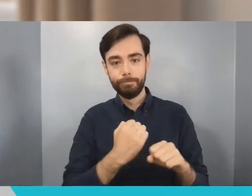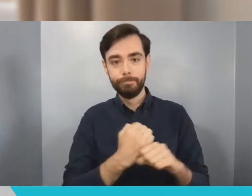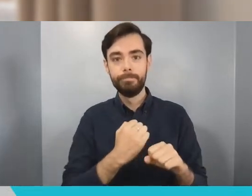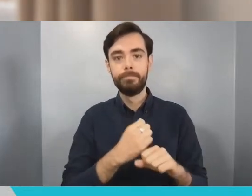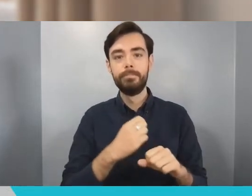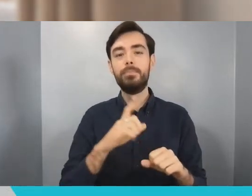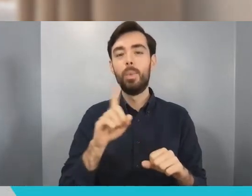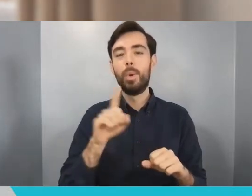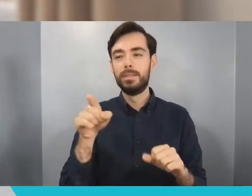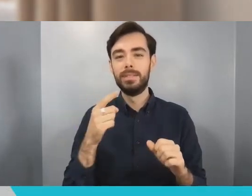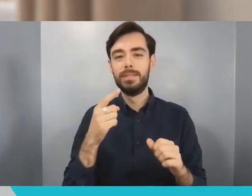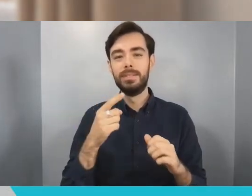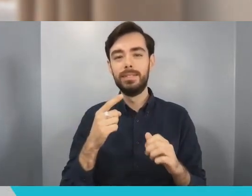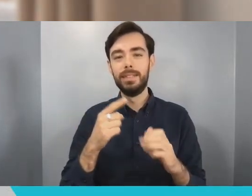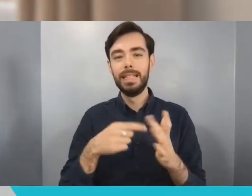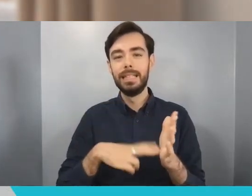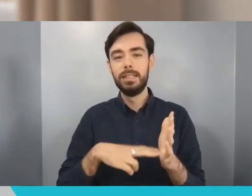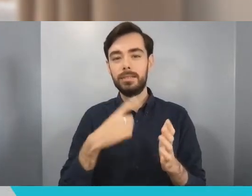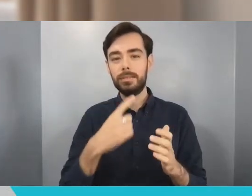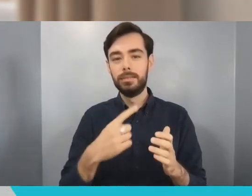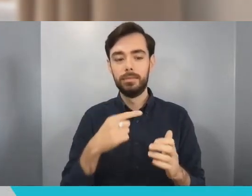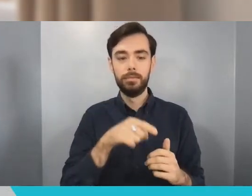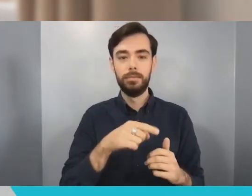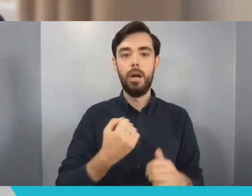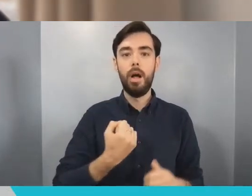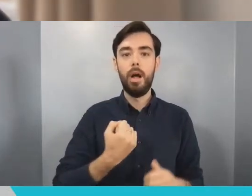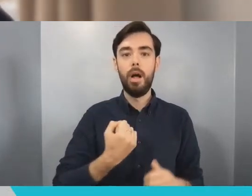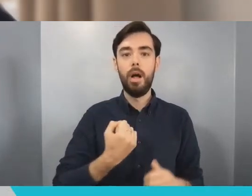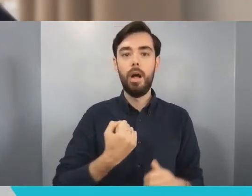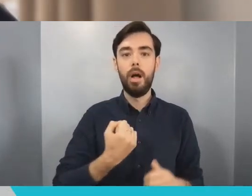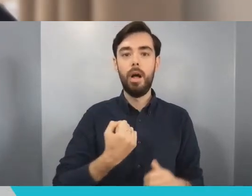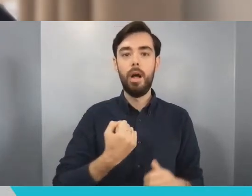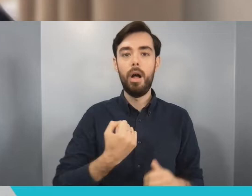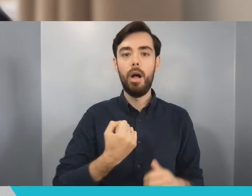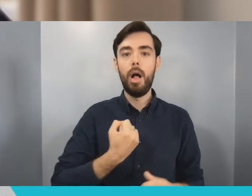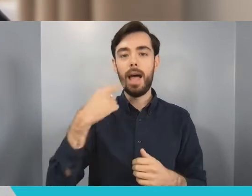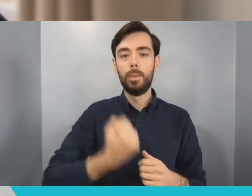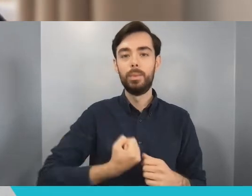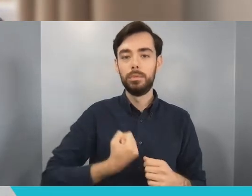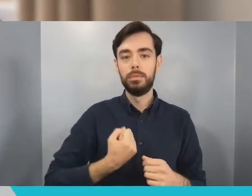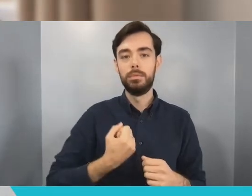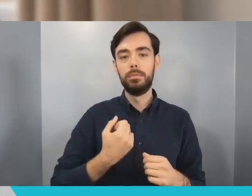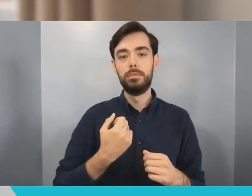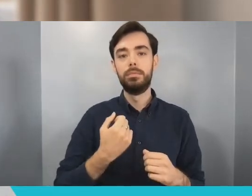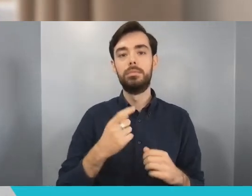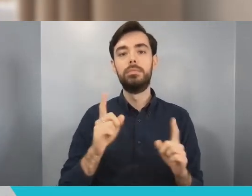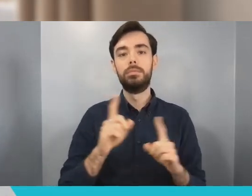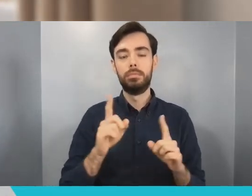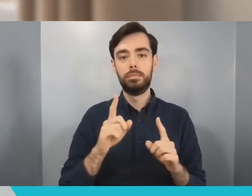technology that projects the feeling of touch through the air and directly onto your hands.